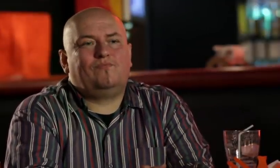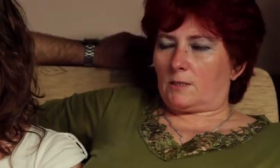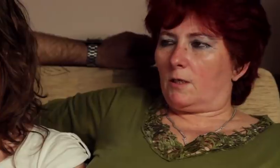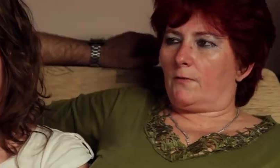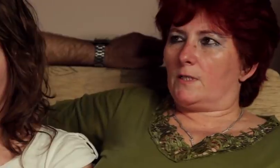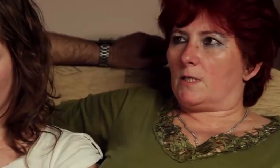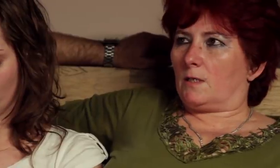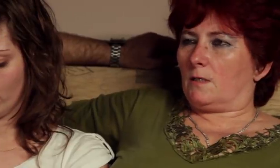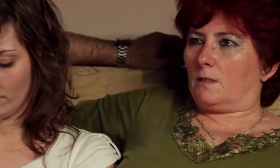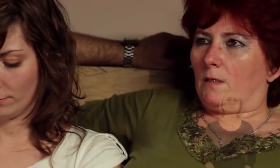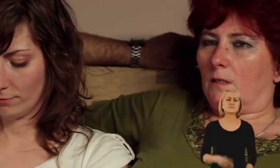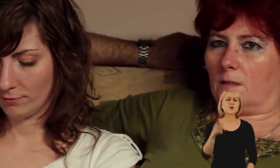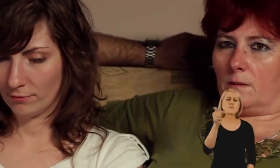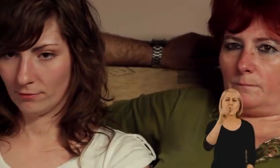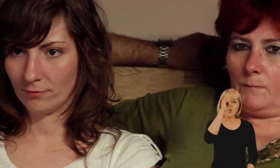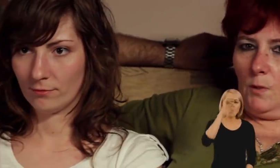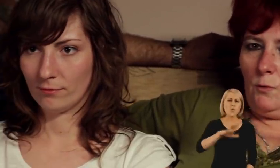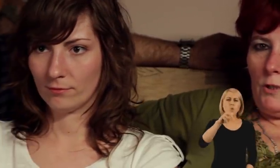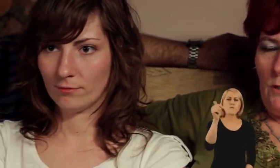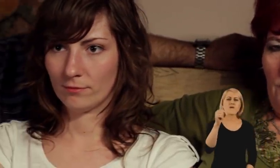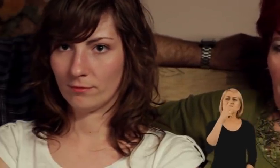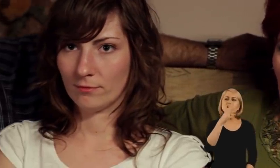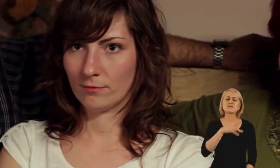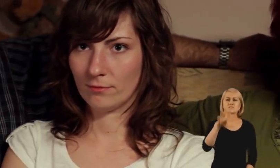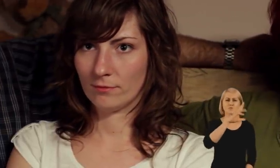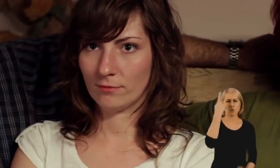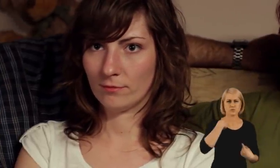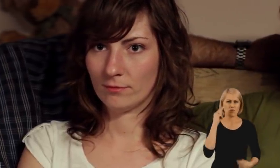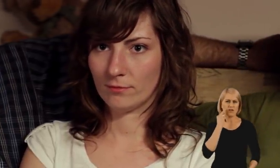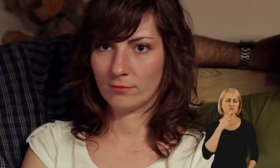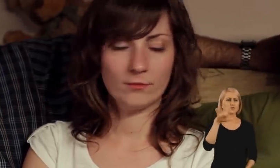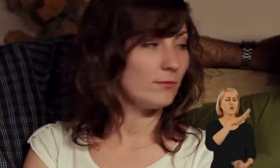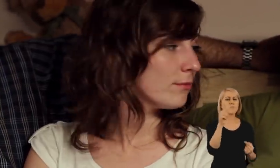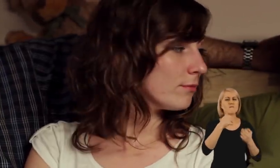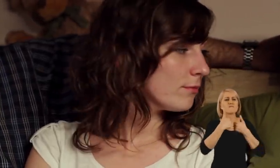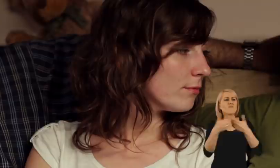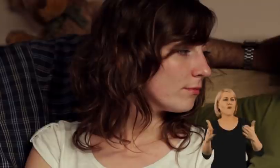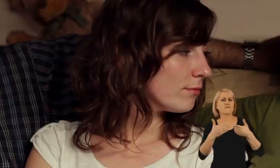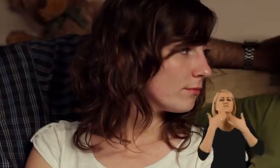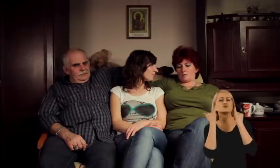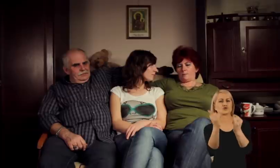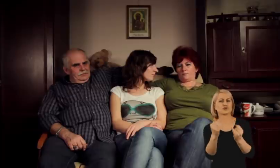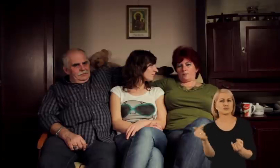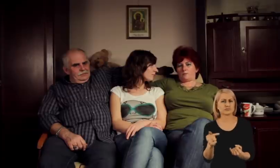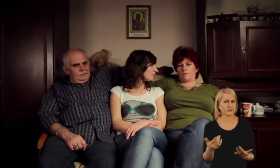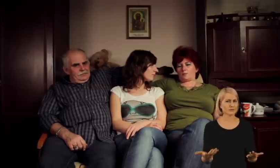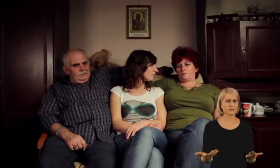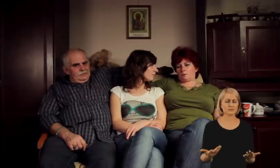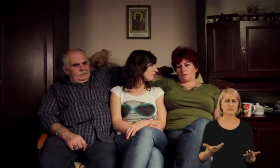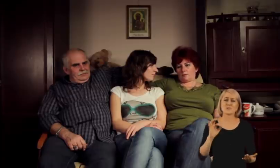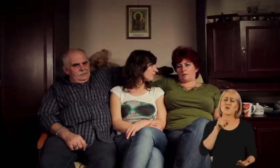People should pay more attention to the Deaf to the Deaf in order to make their lives easier.